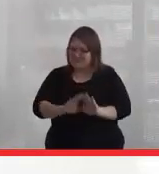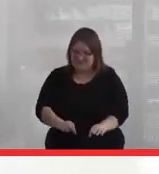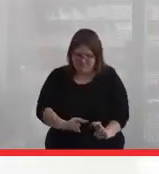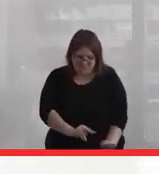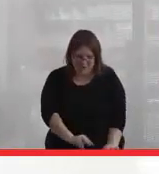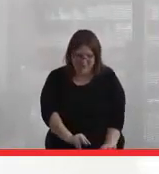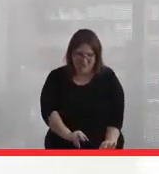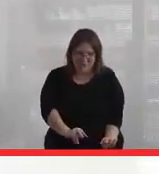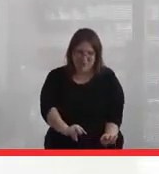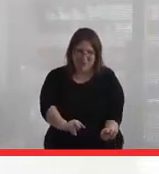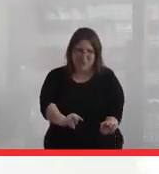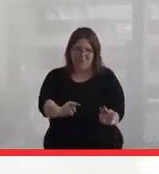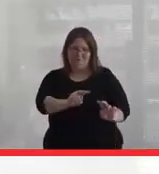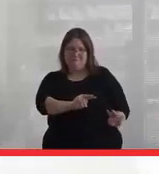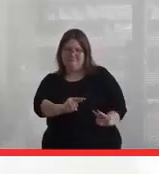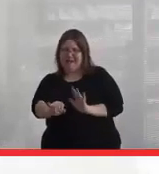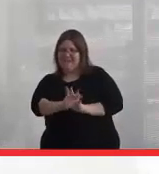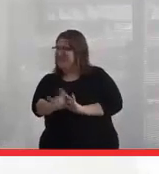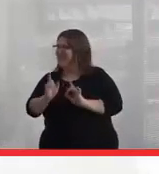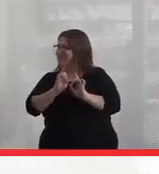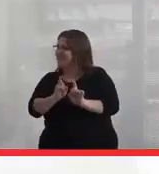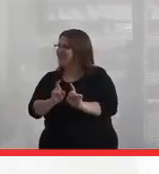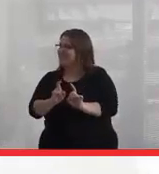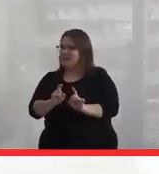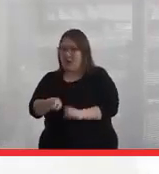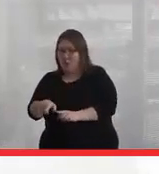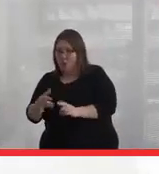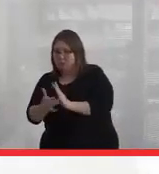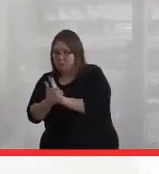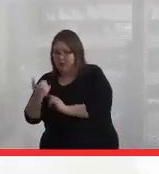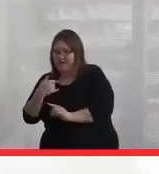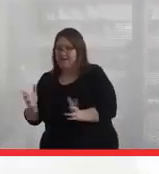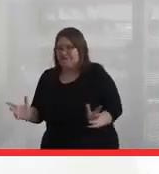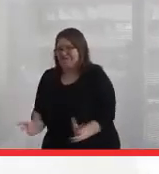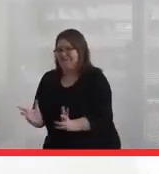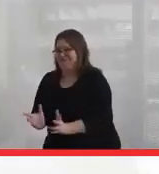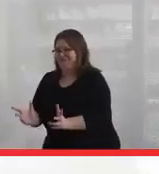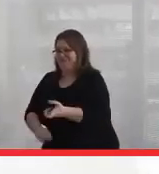because you watch them for what their gifts are and you encourage and you and you promote that gift